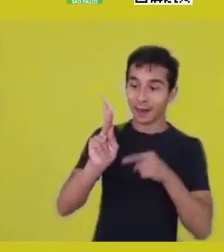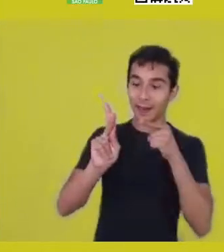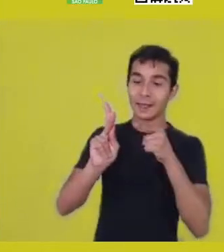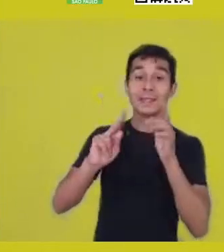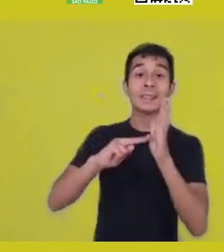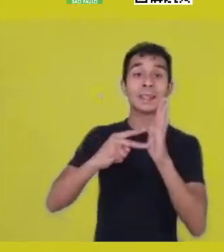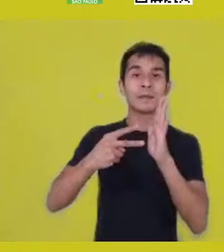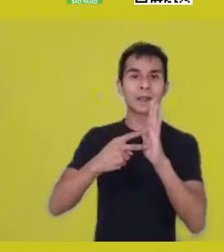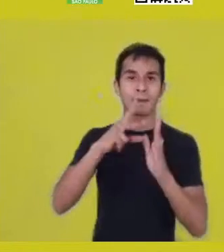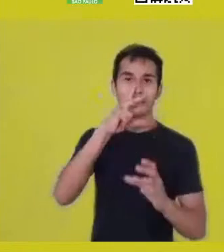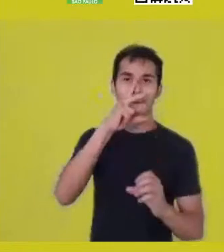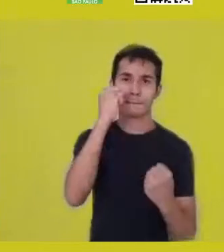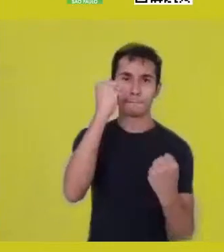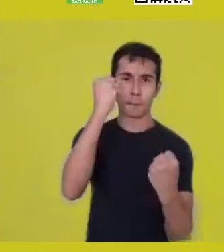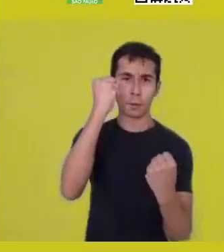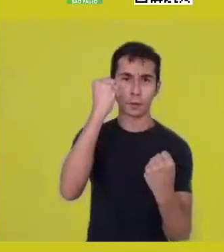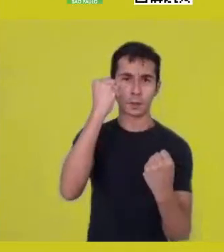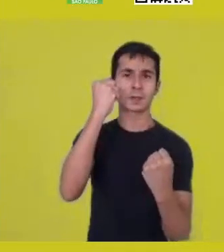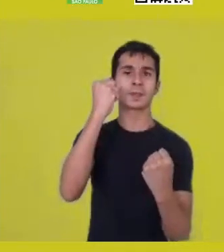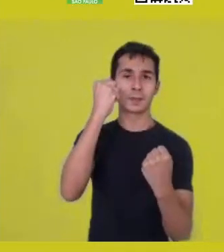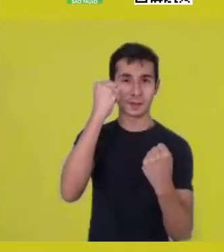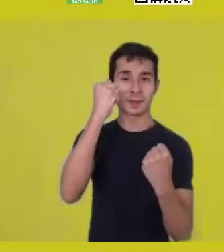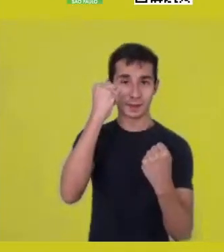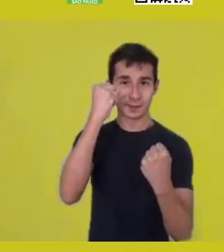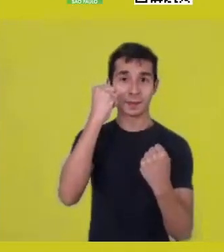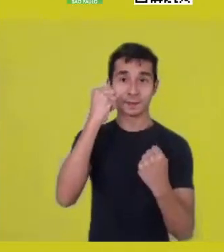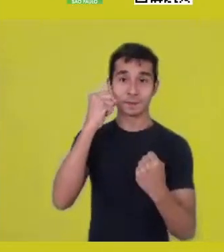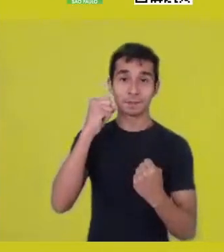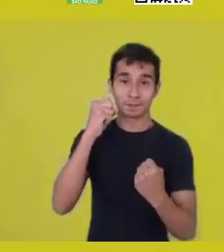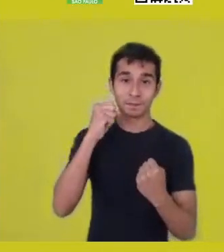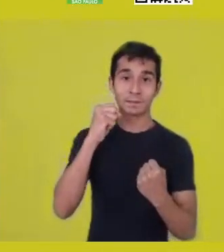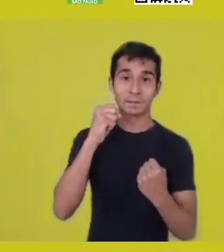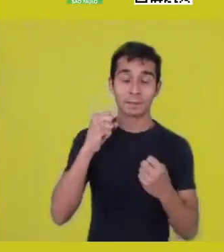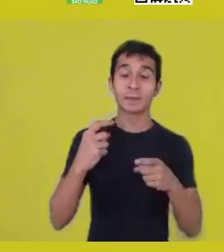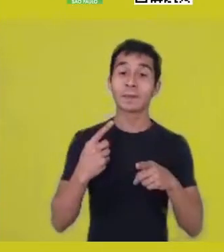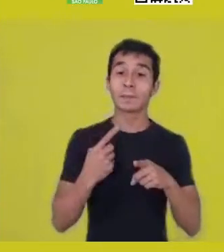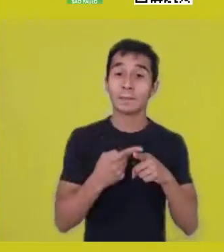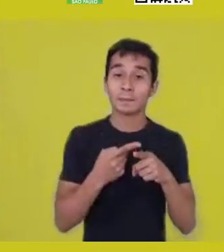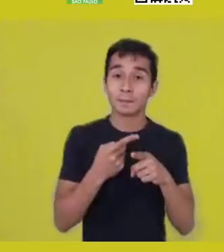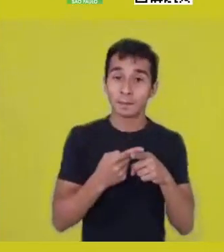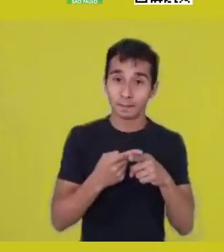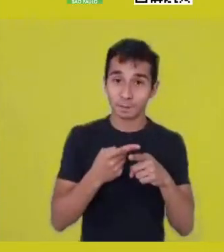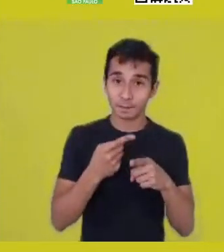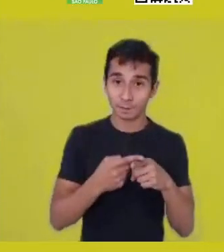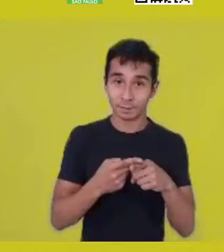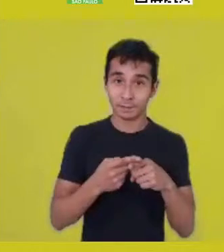so that this whole conception of humanity happens.